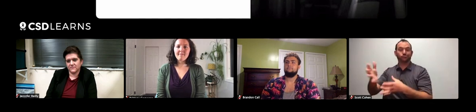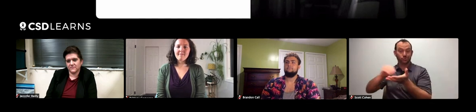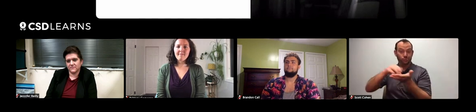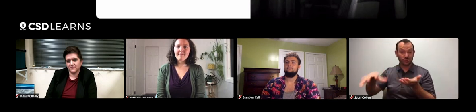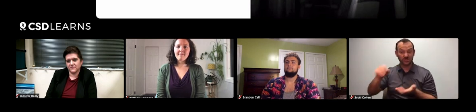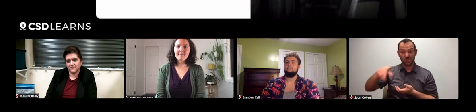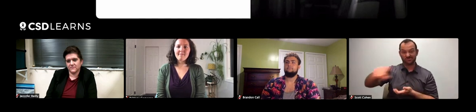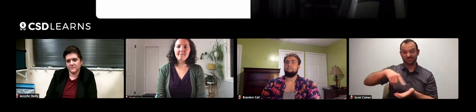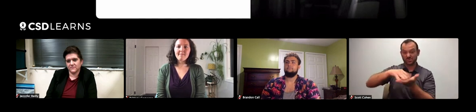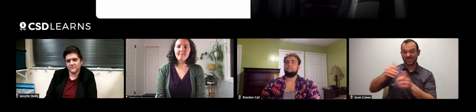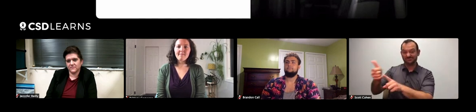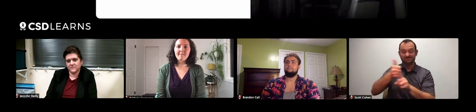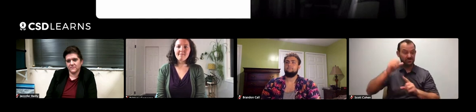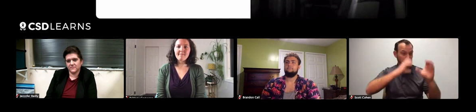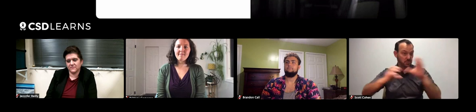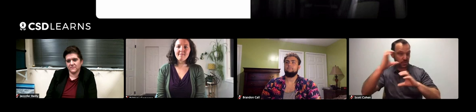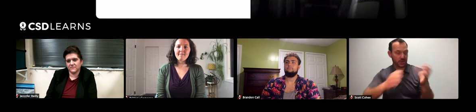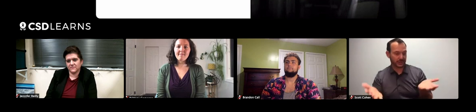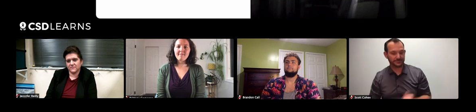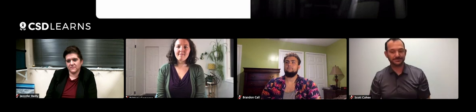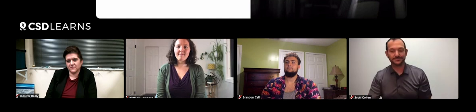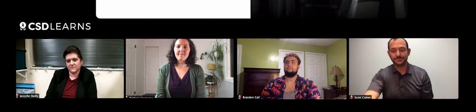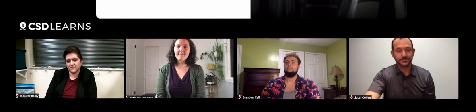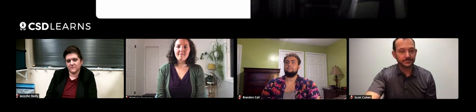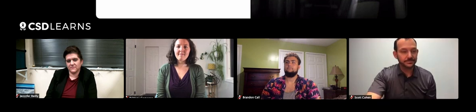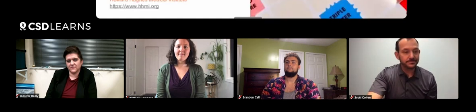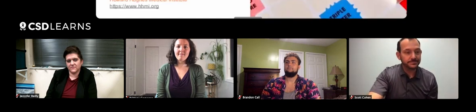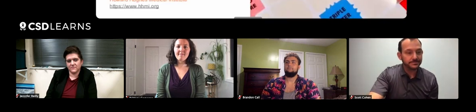and share with your students to encourage their STEM and learning.